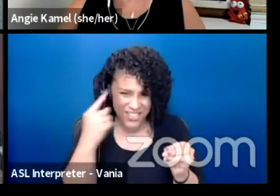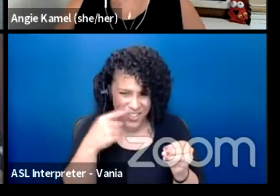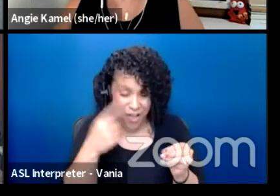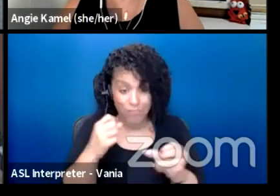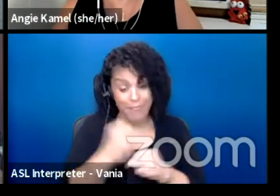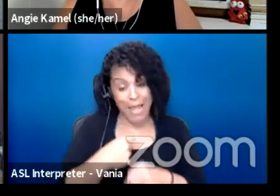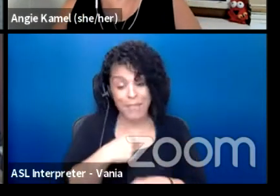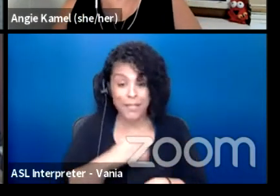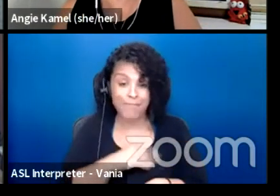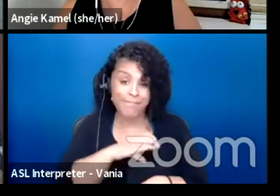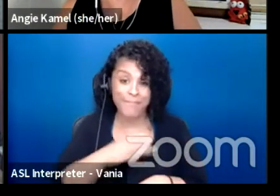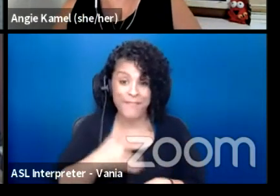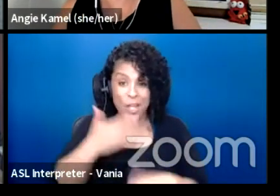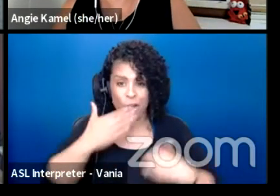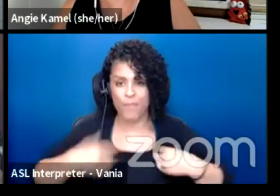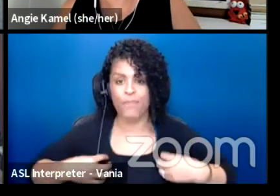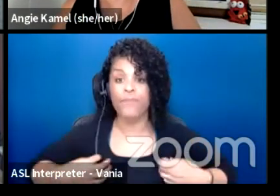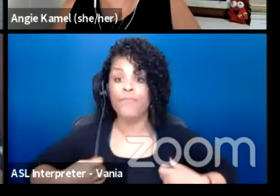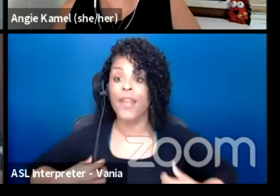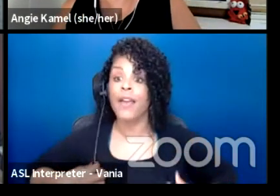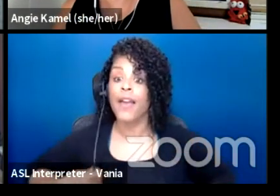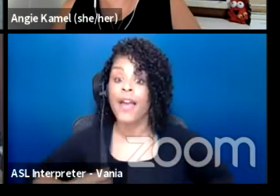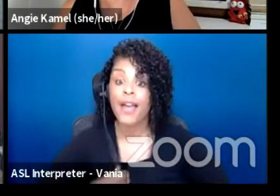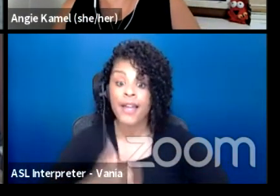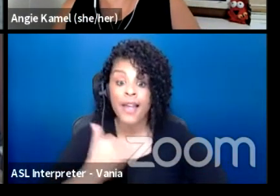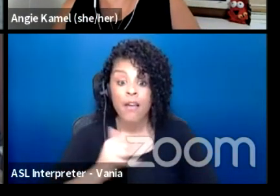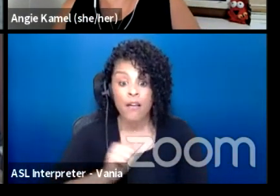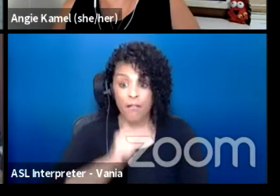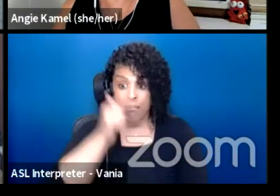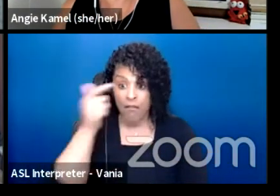I'm going to pass to, I guess, Christiana.